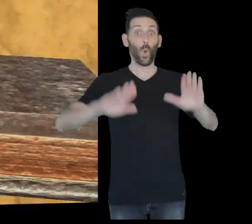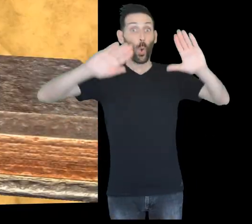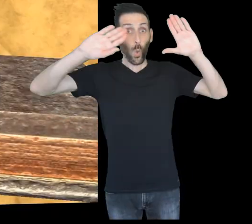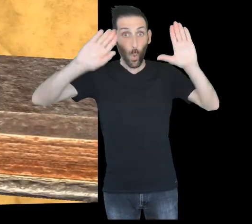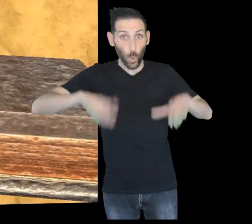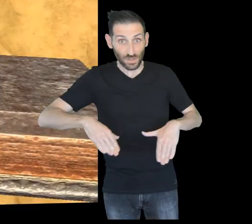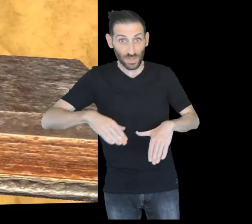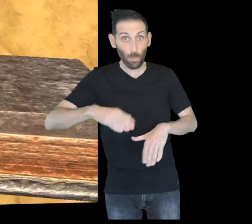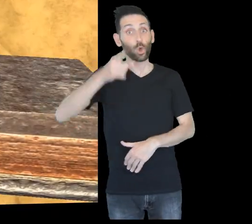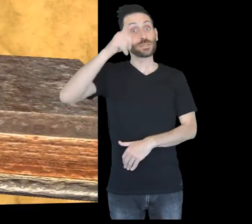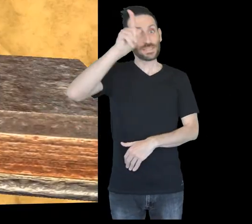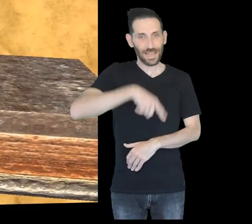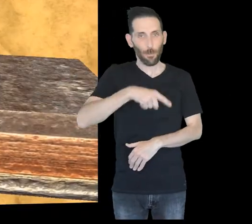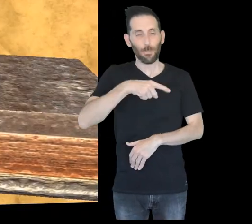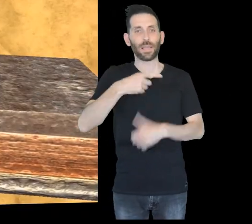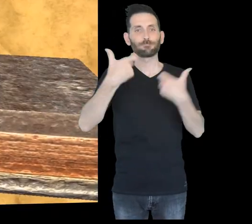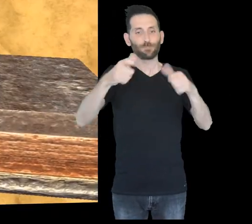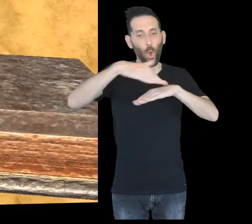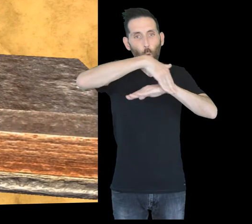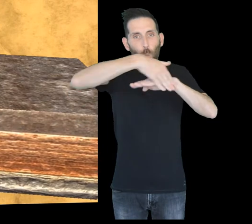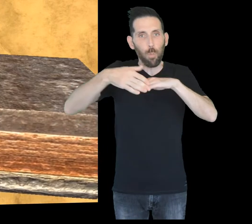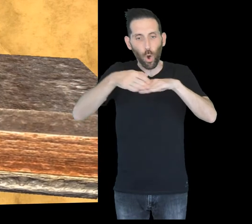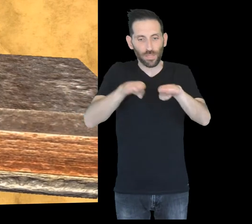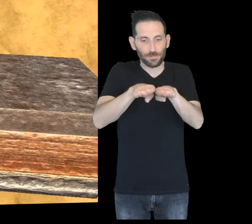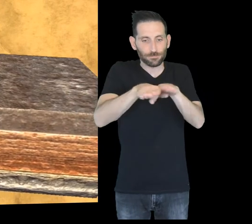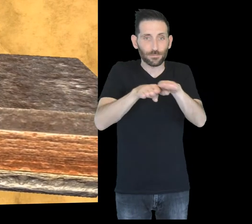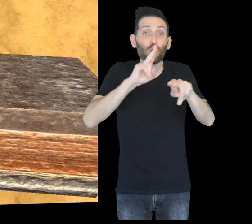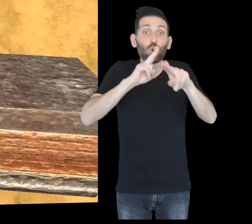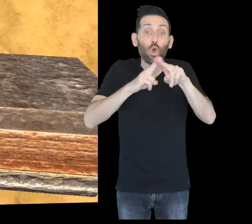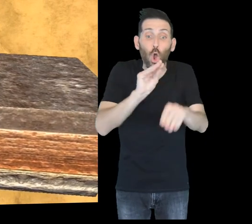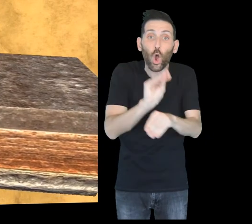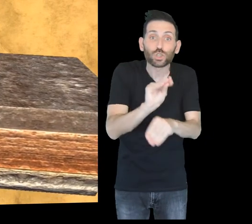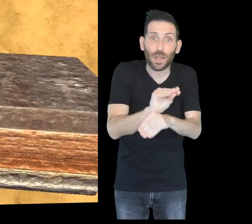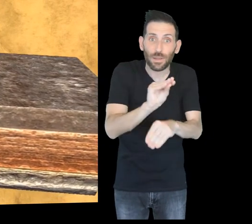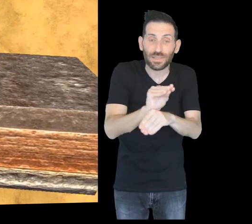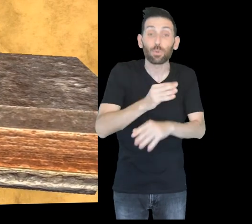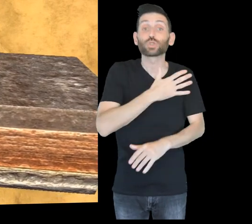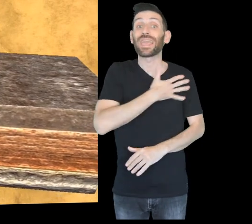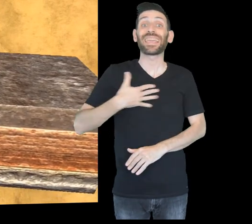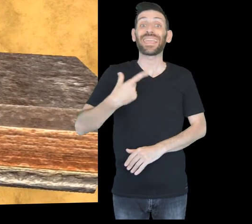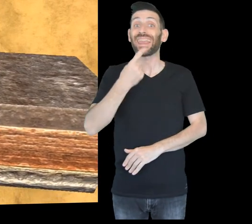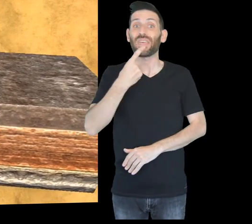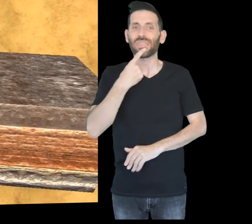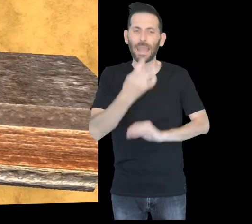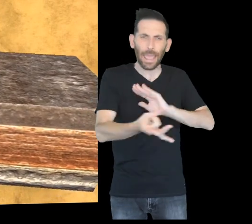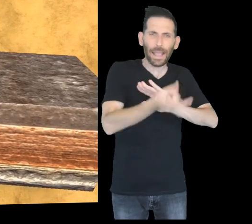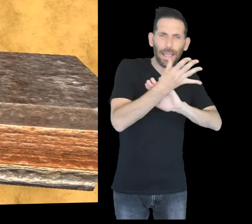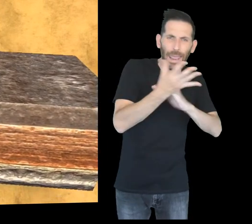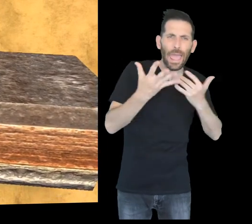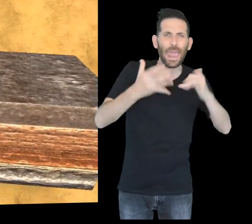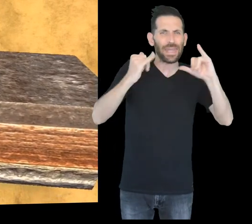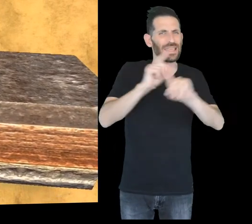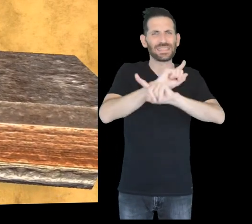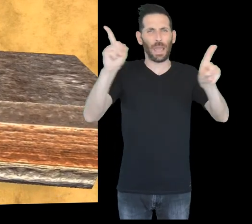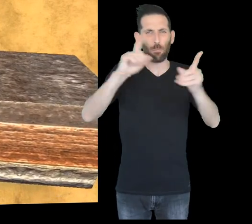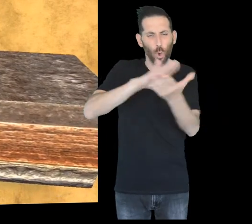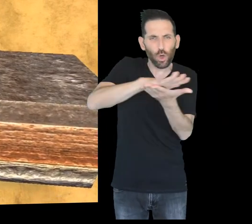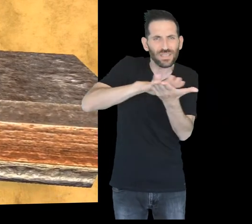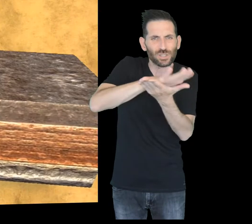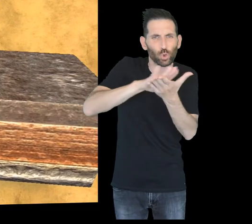Finally we have here, borders with lateral or conservative movement. They are those in which no lithosphere is neither created nor destroyed,